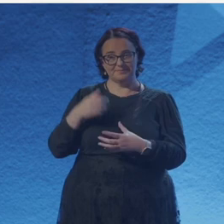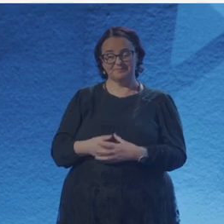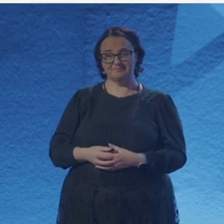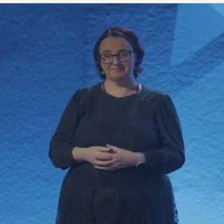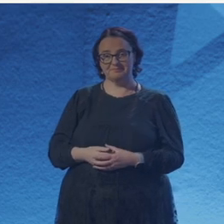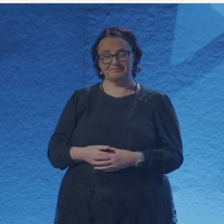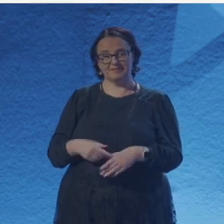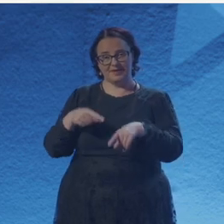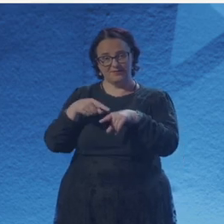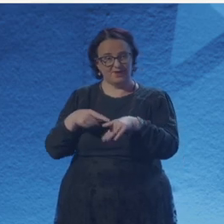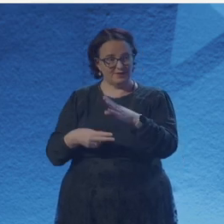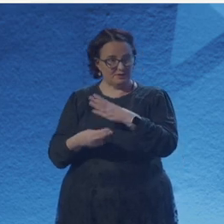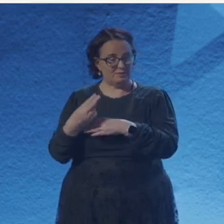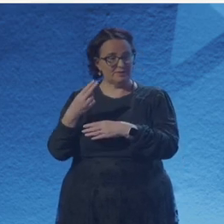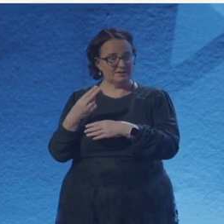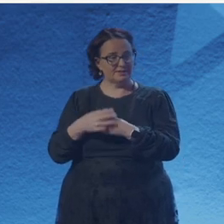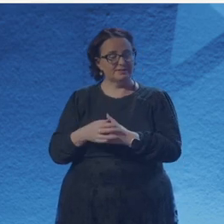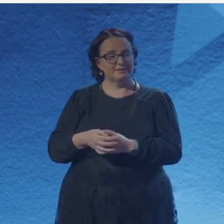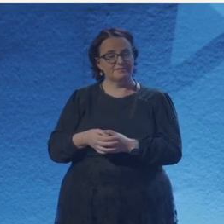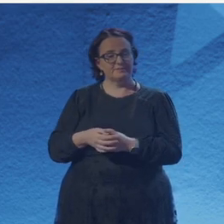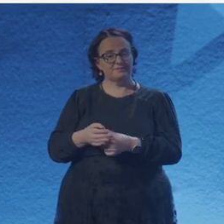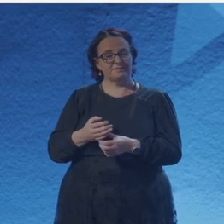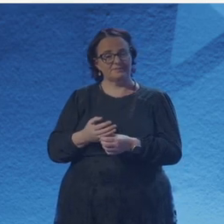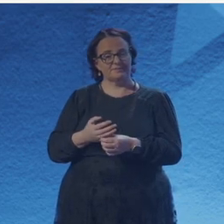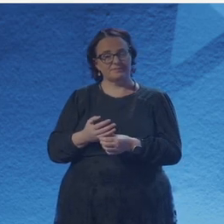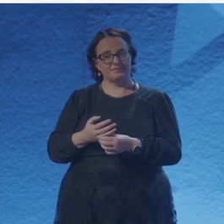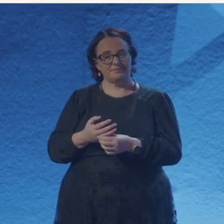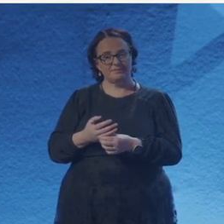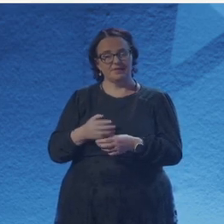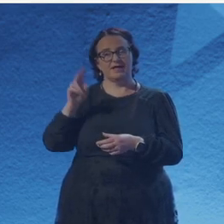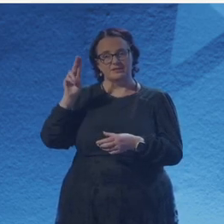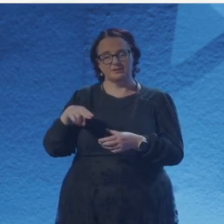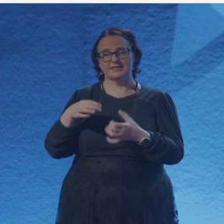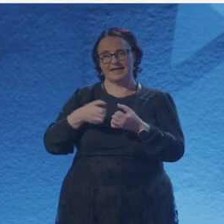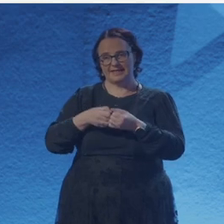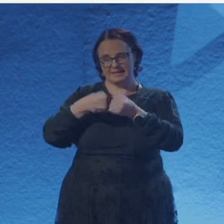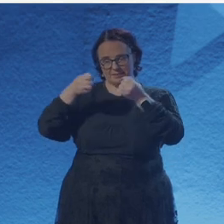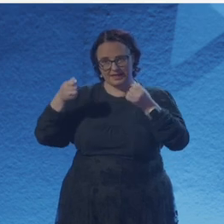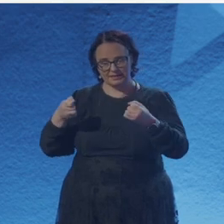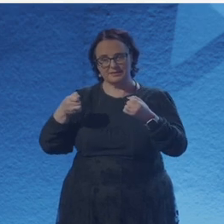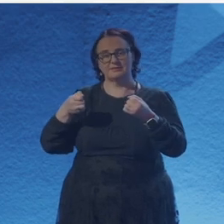I was a physics professor and I thought that was pretty good. Interesting.